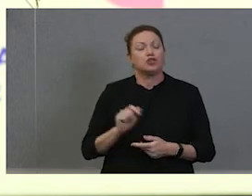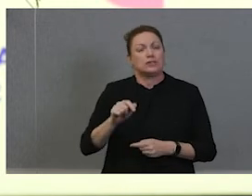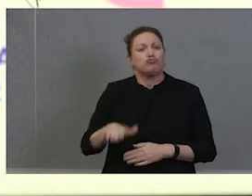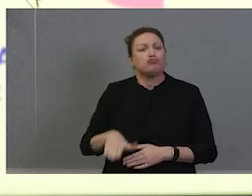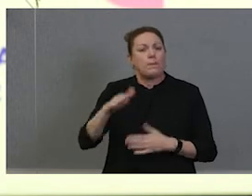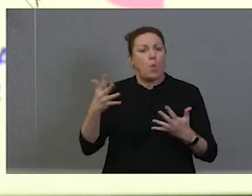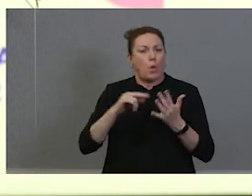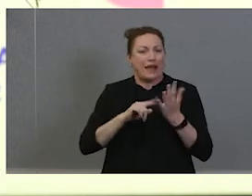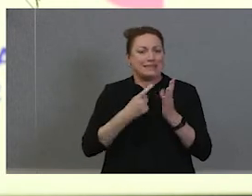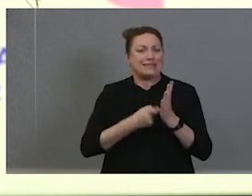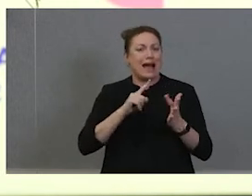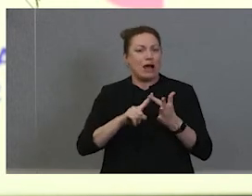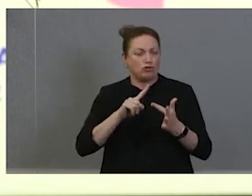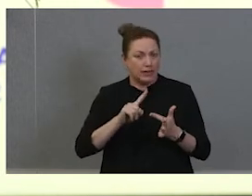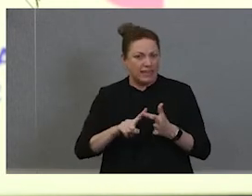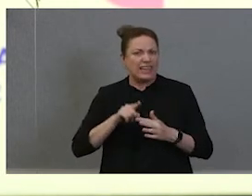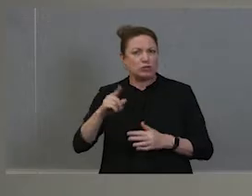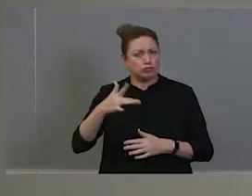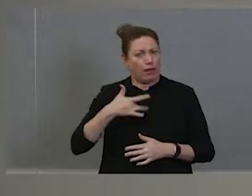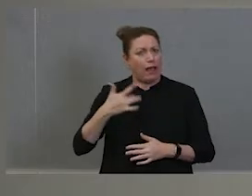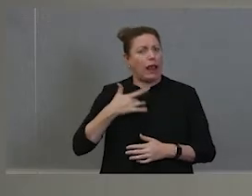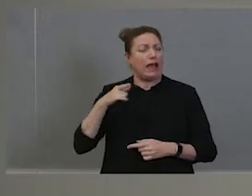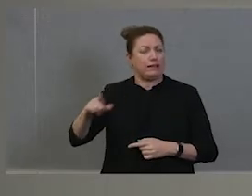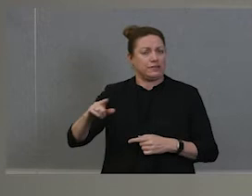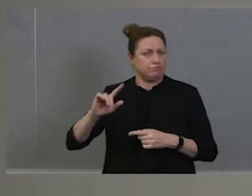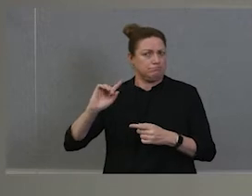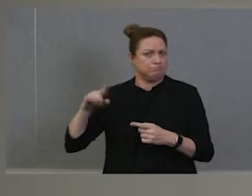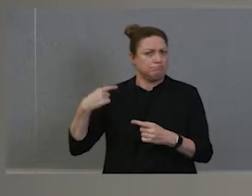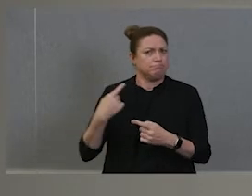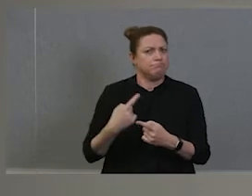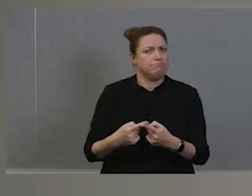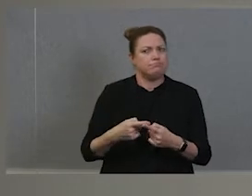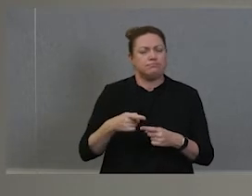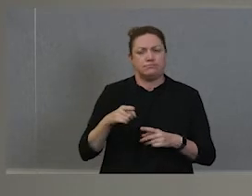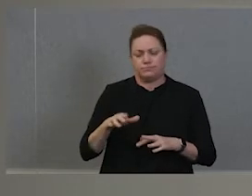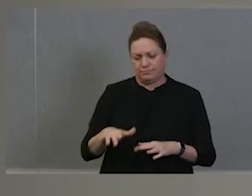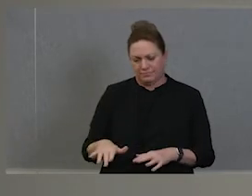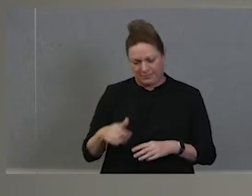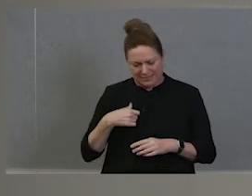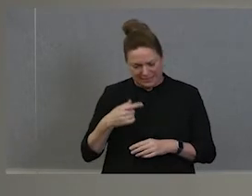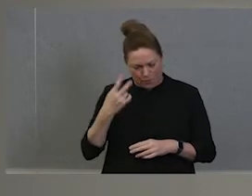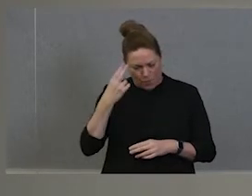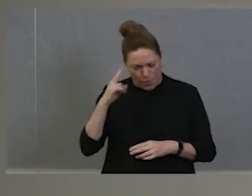Lived on The Block for a long, long time. Known as the rose of Redfern at one point and